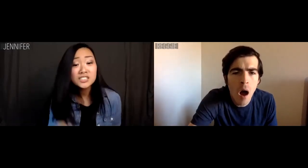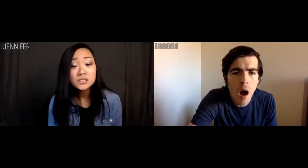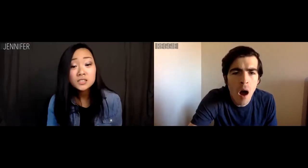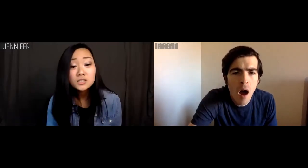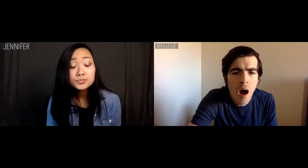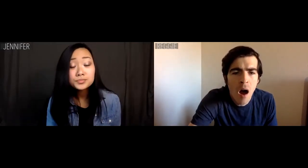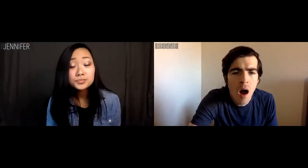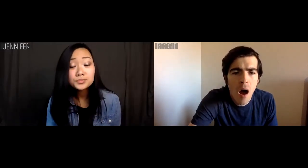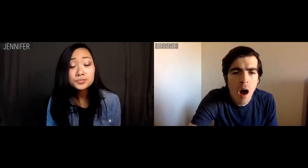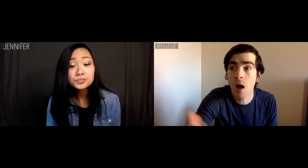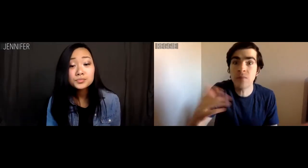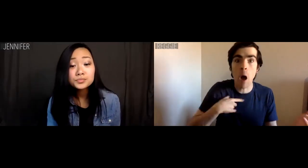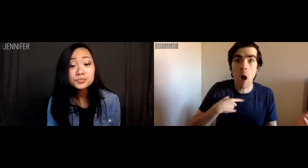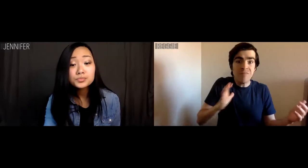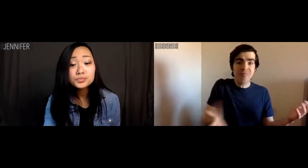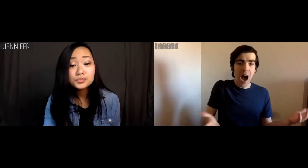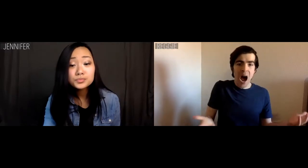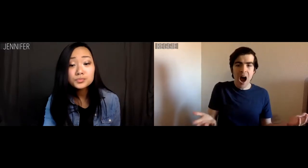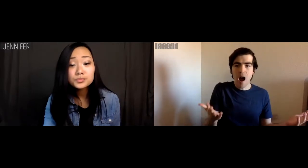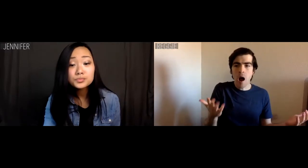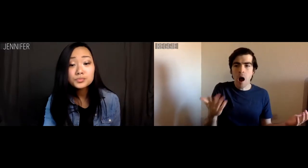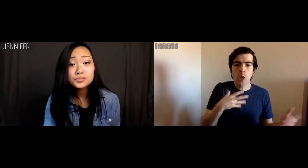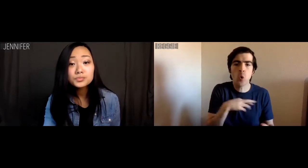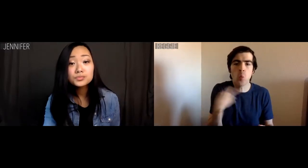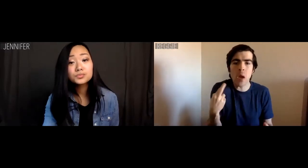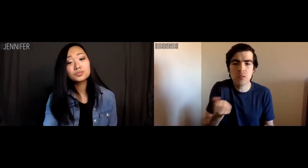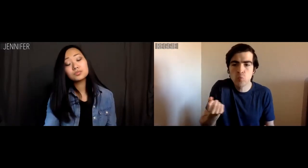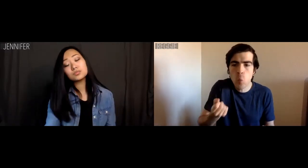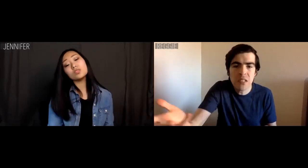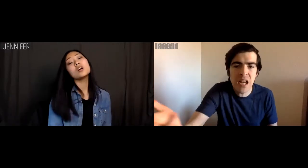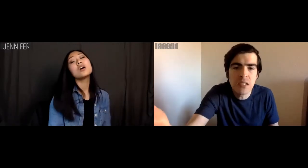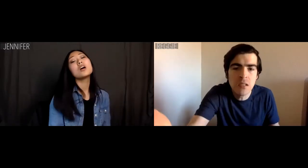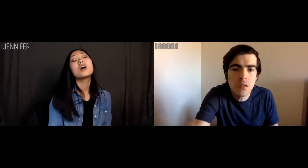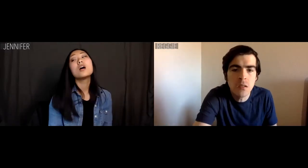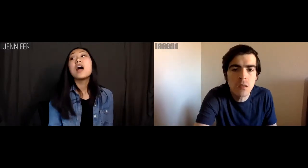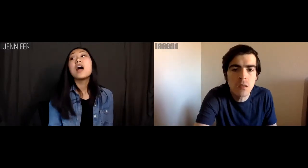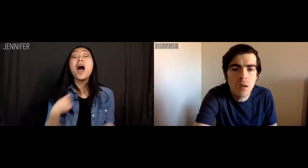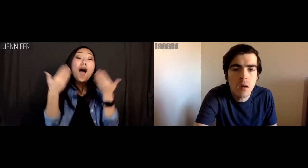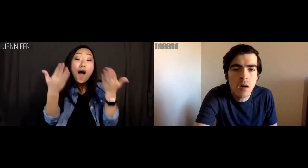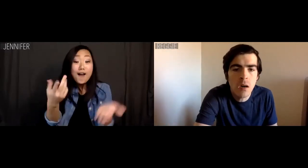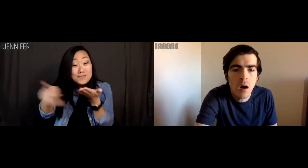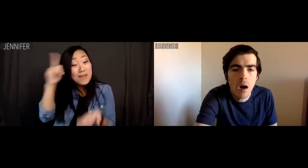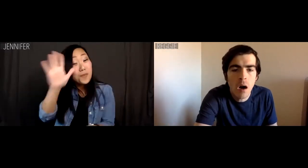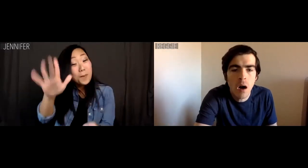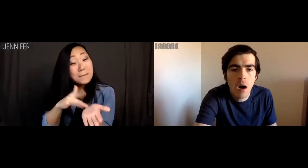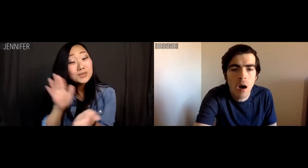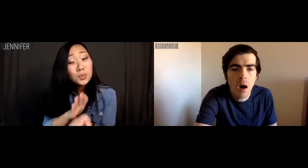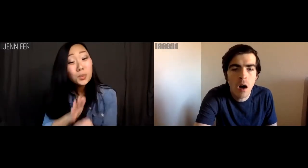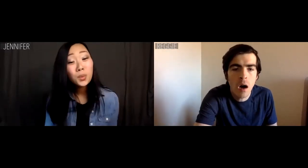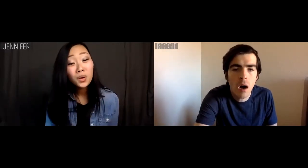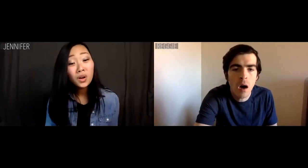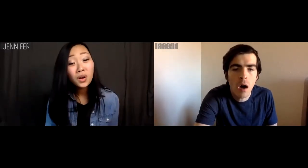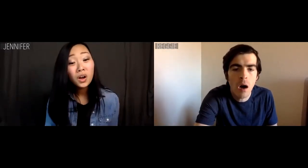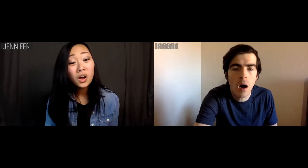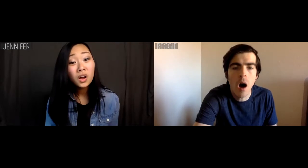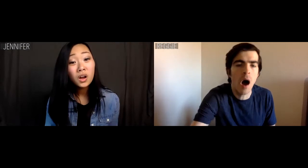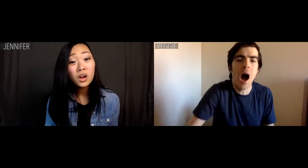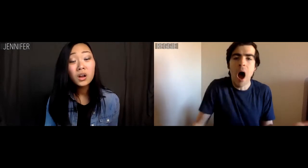Reggie: I was fine rolling the dice. Jennifer: I even offered to pay for your post-bac.